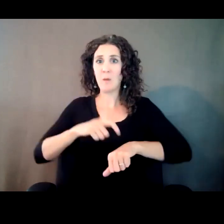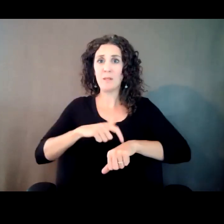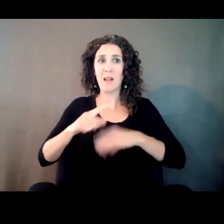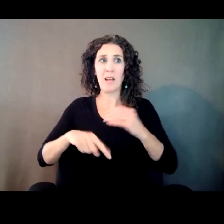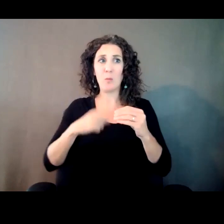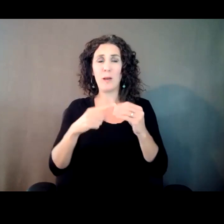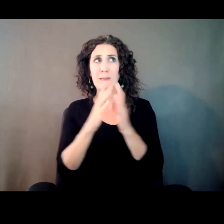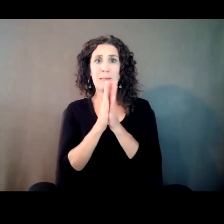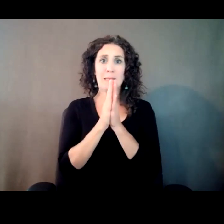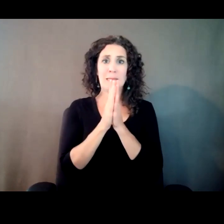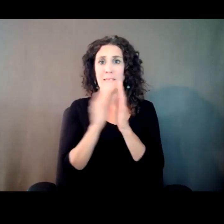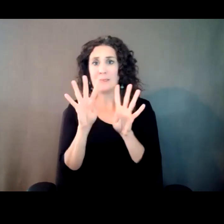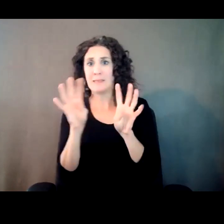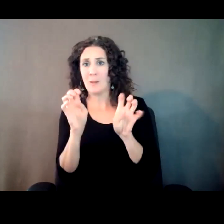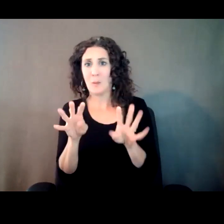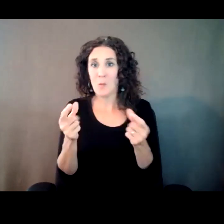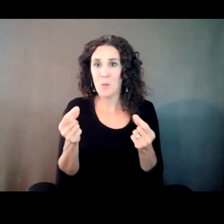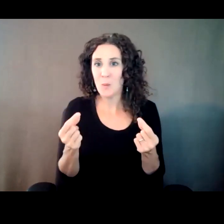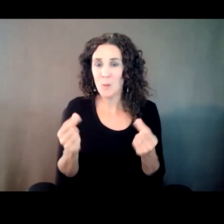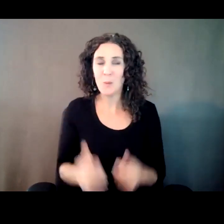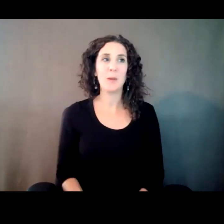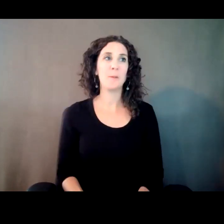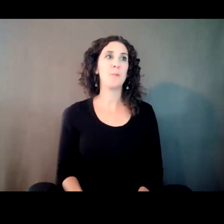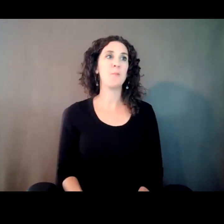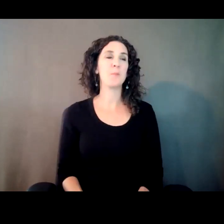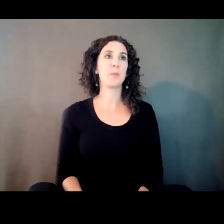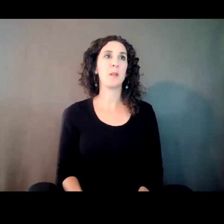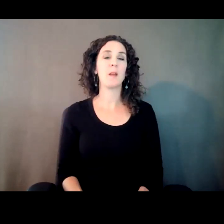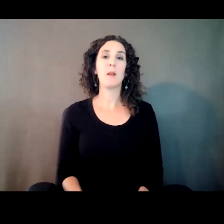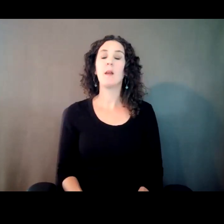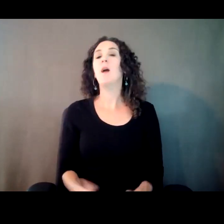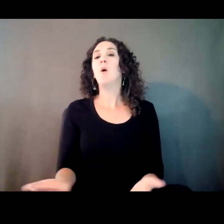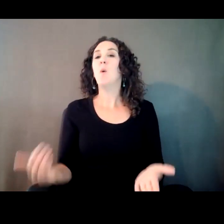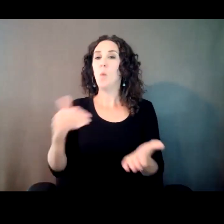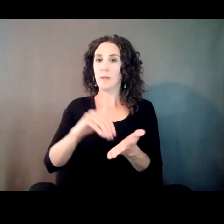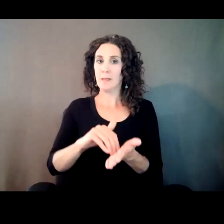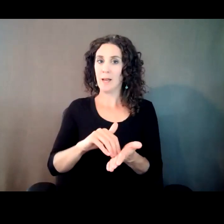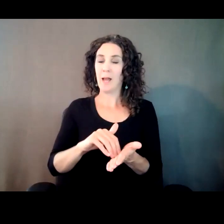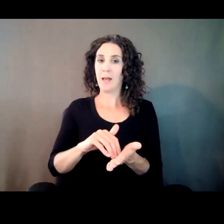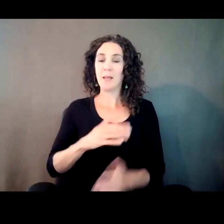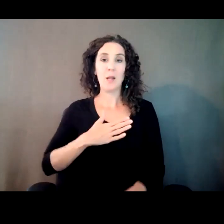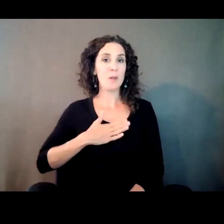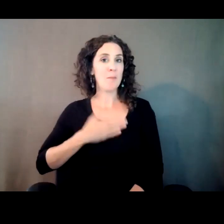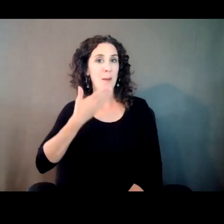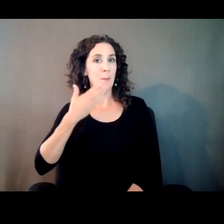out what to do. And once again, it was my better half, my